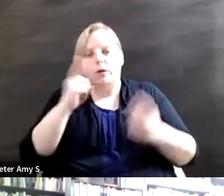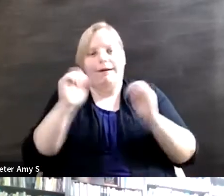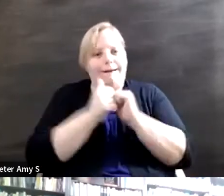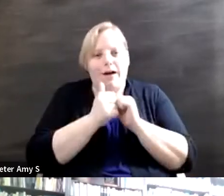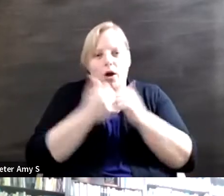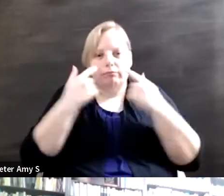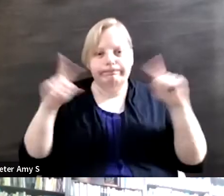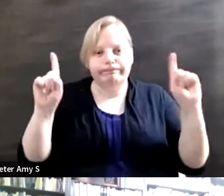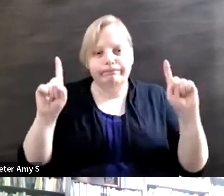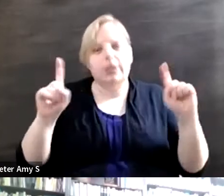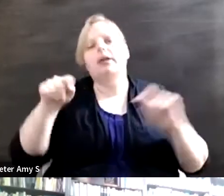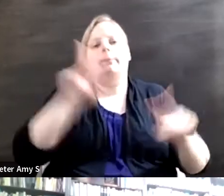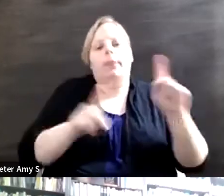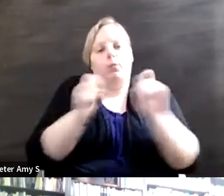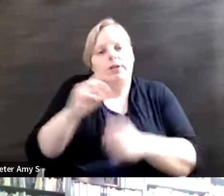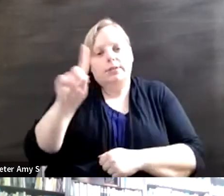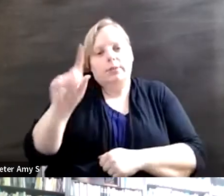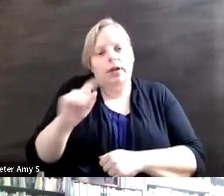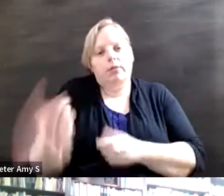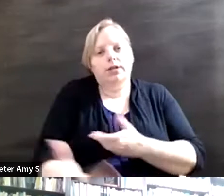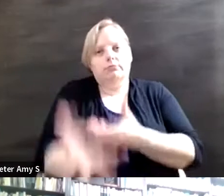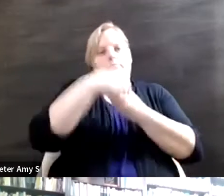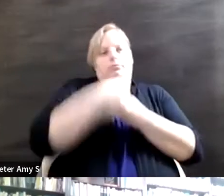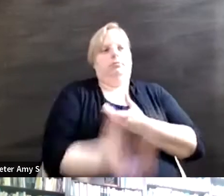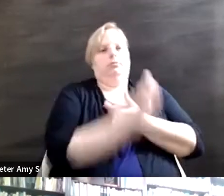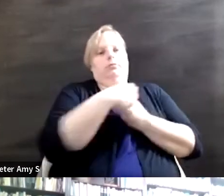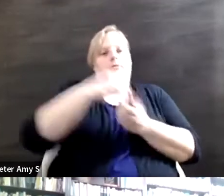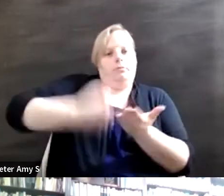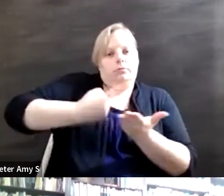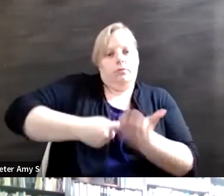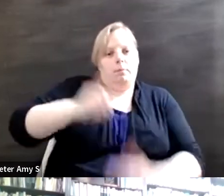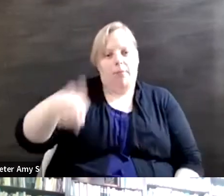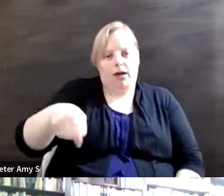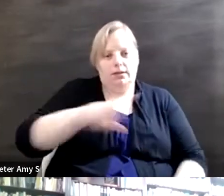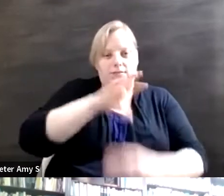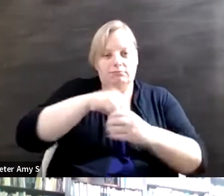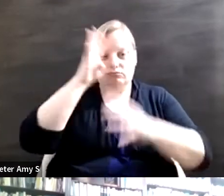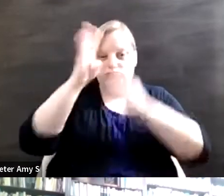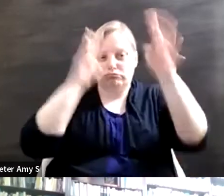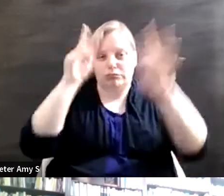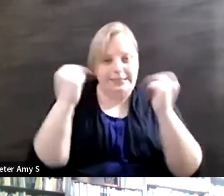really rooted in the conversation and a part of creative teams, developmental teams, part of the